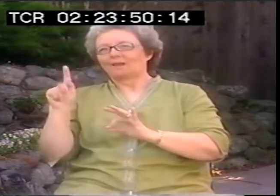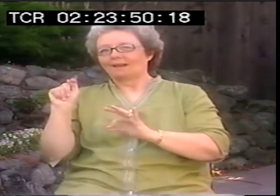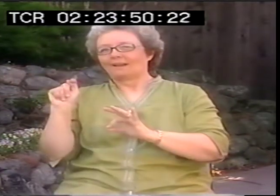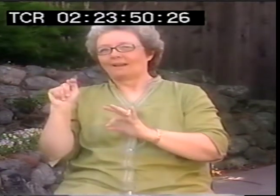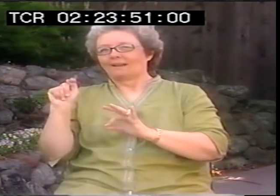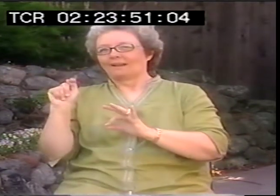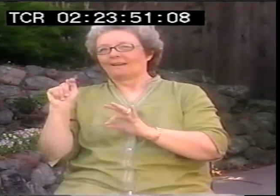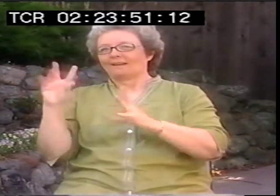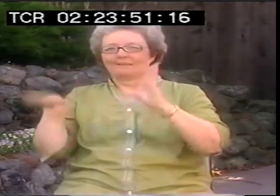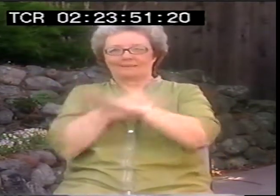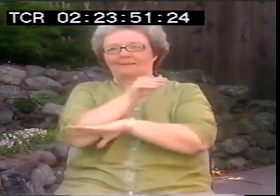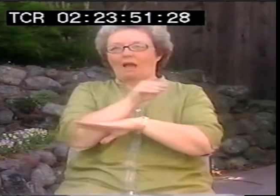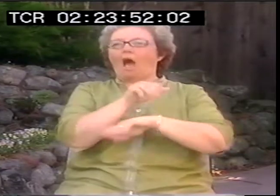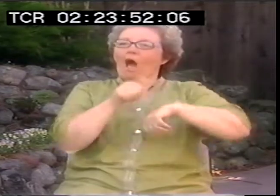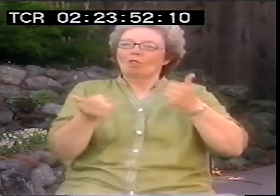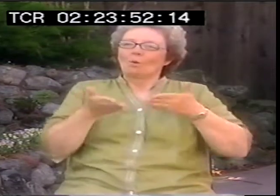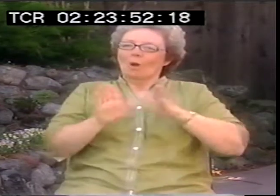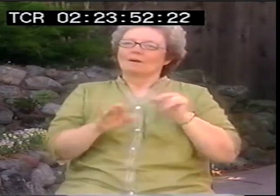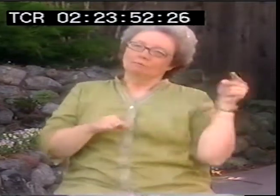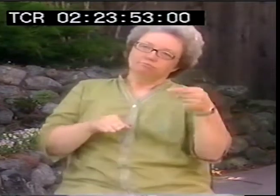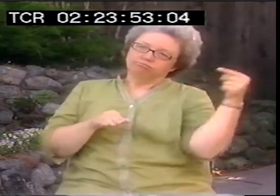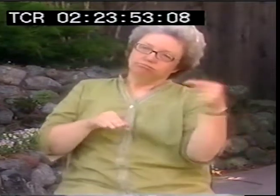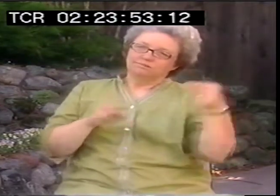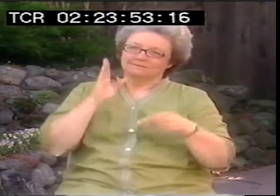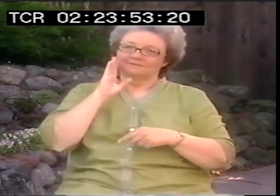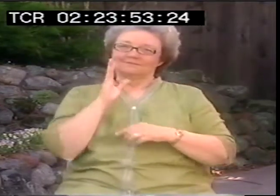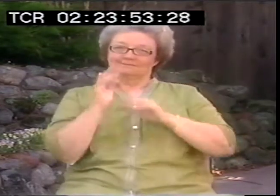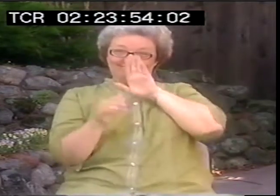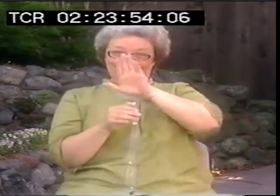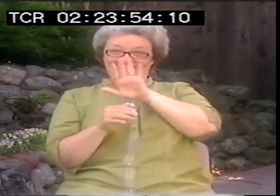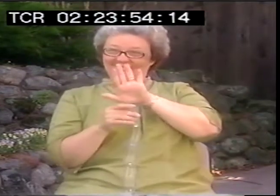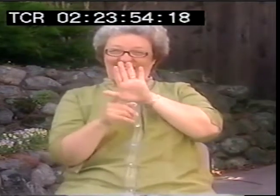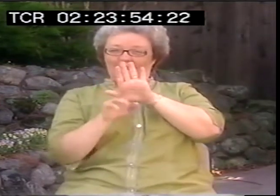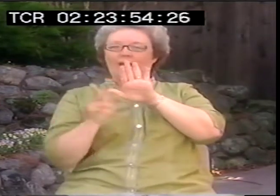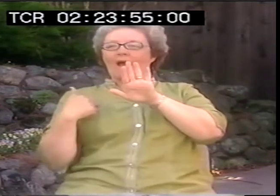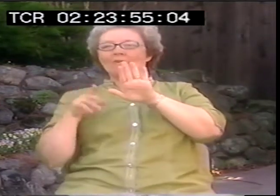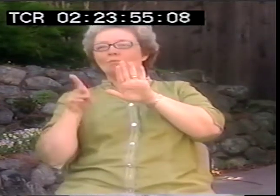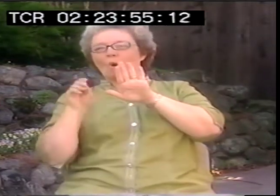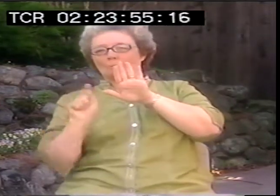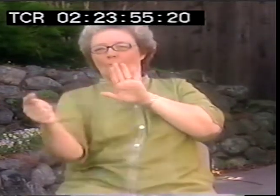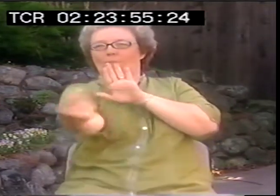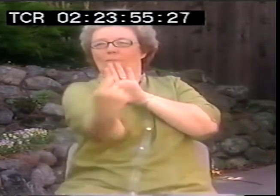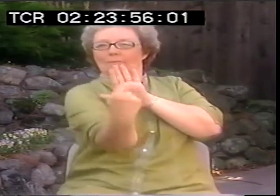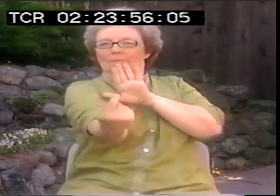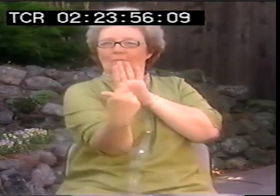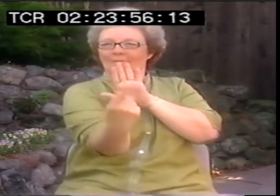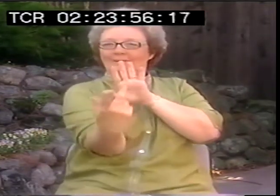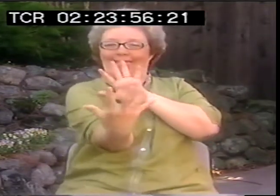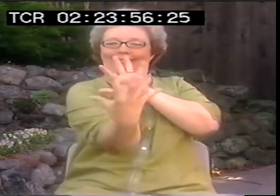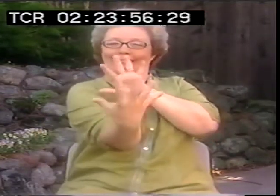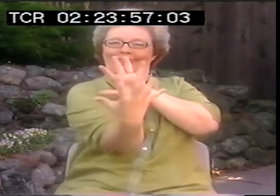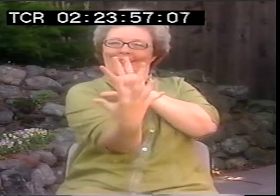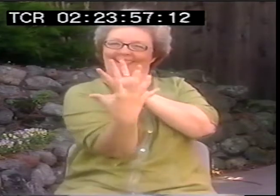Be blunt, be direct. But there's other ways to do that too. You can't be direct, sometimes you